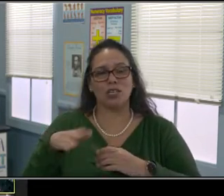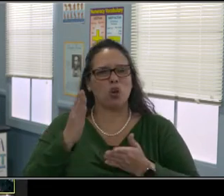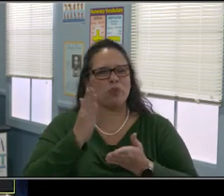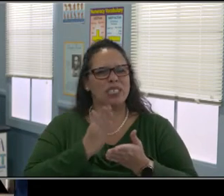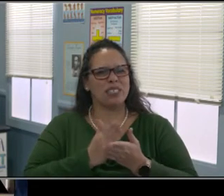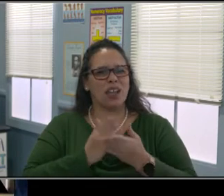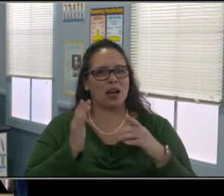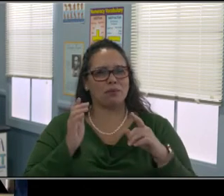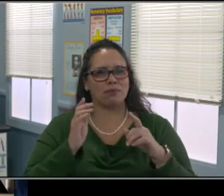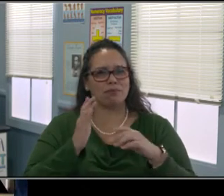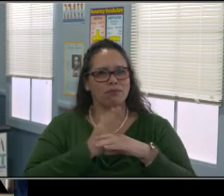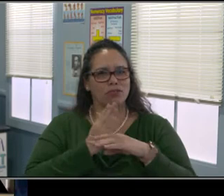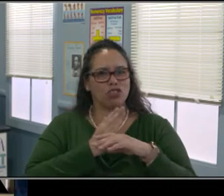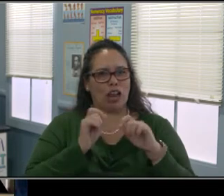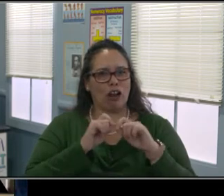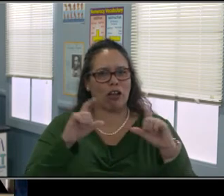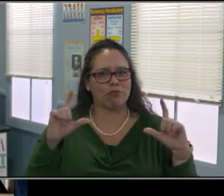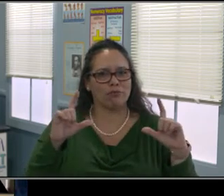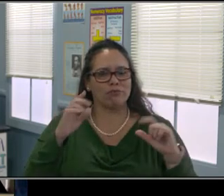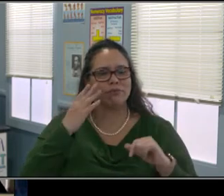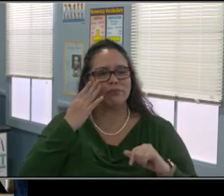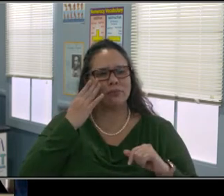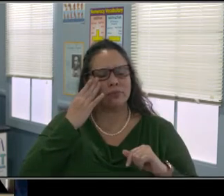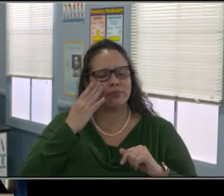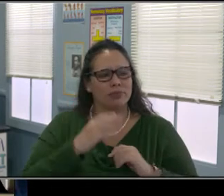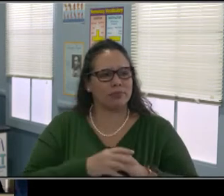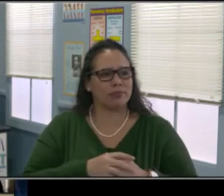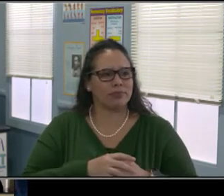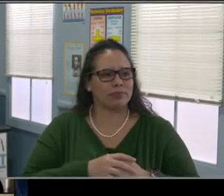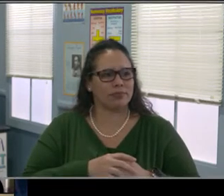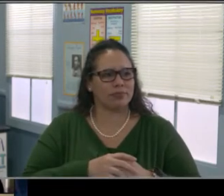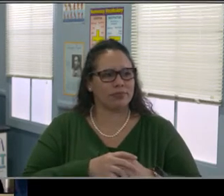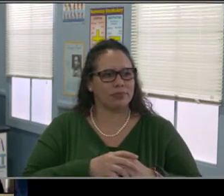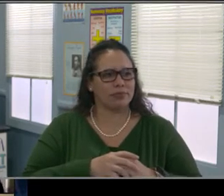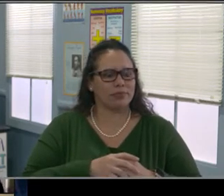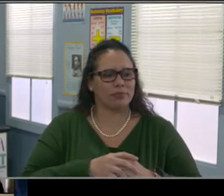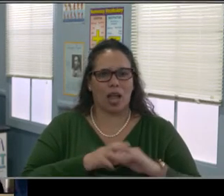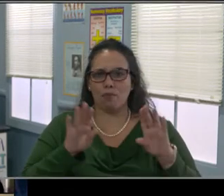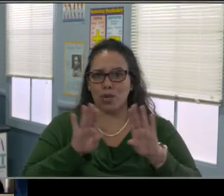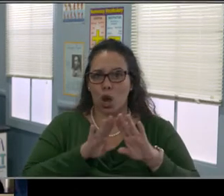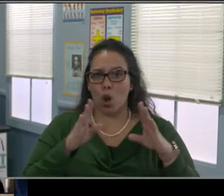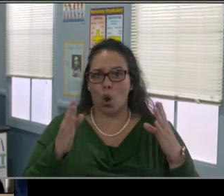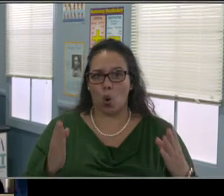who is kind of the conductor of your IEP and your student's Education.